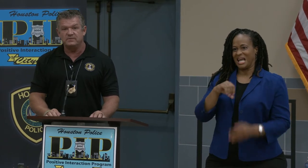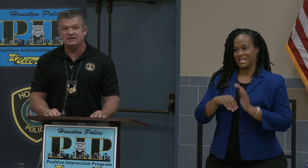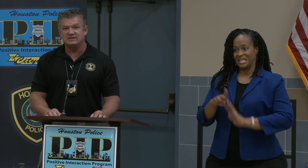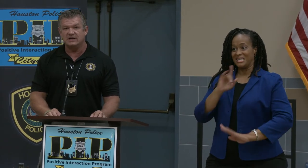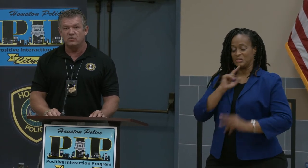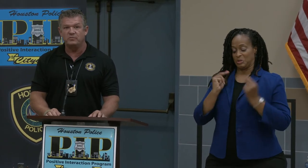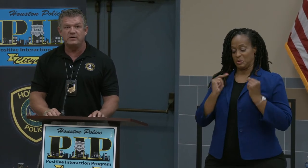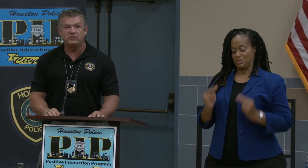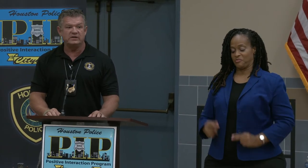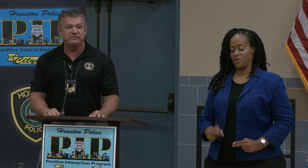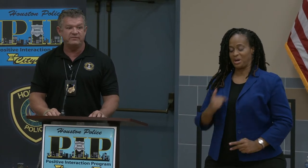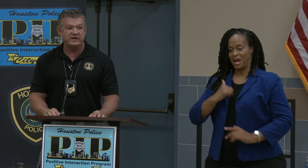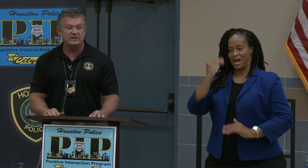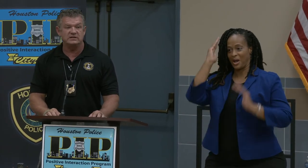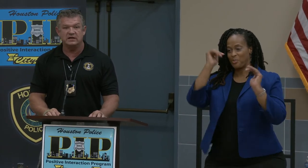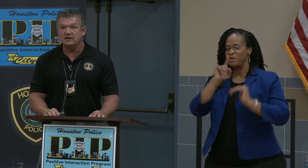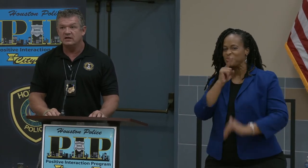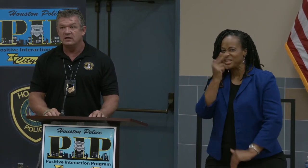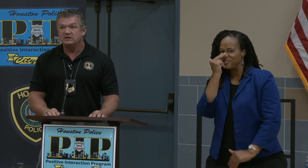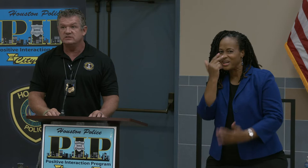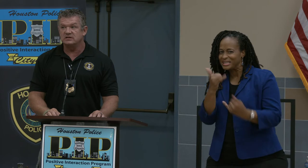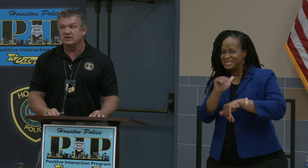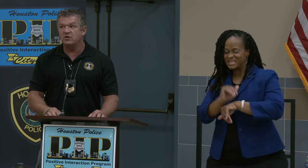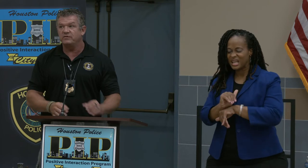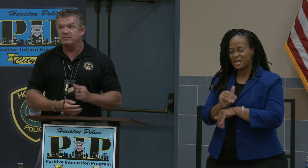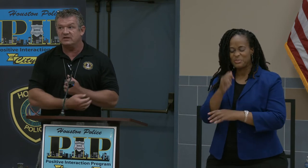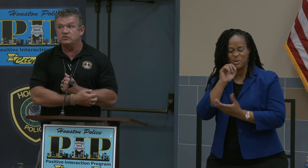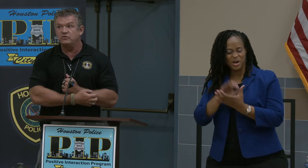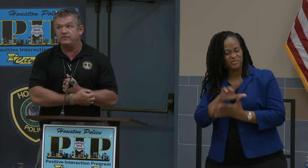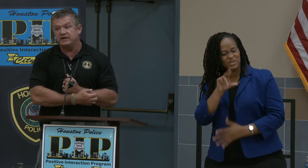I said I hope I'm really funny tonight. She said I hope you're not too funny.